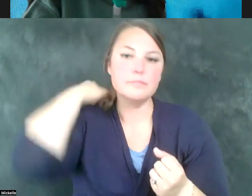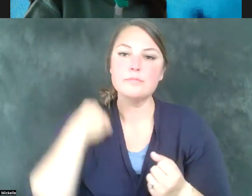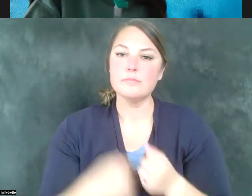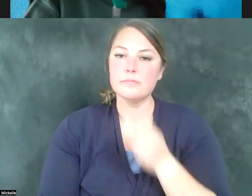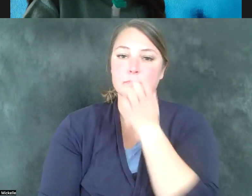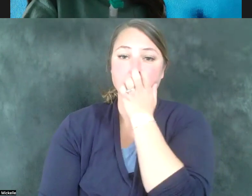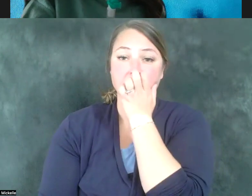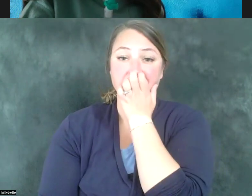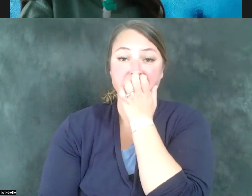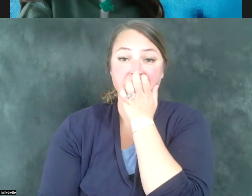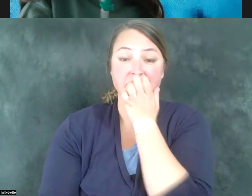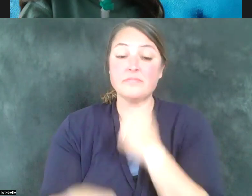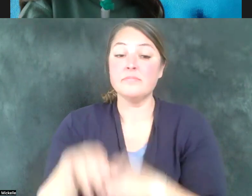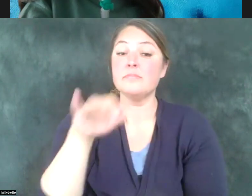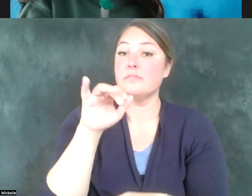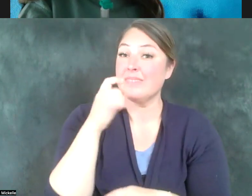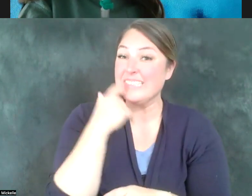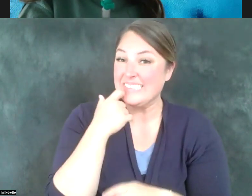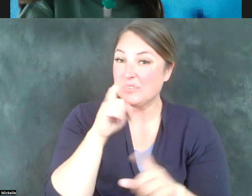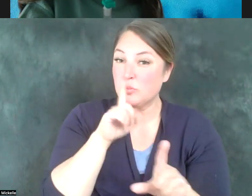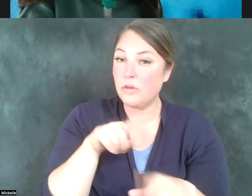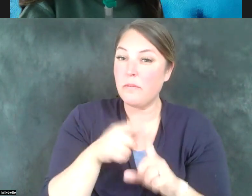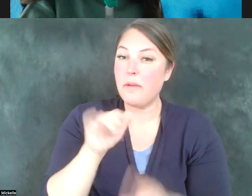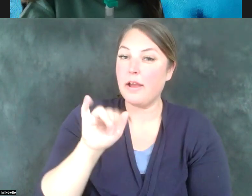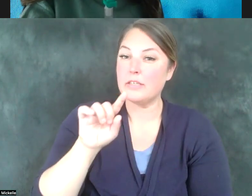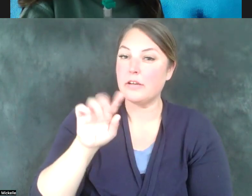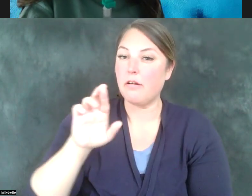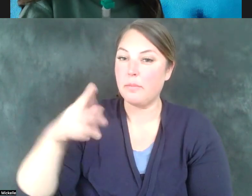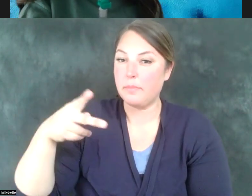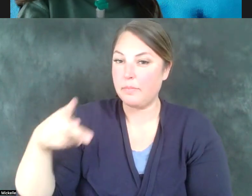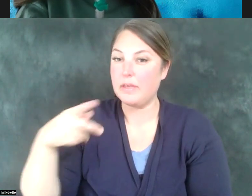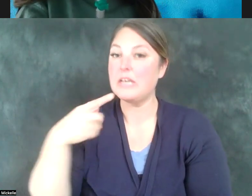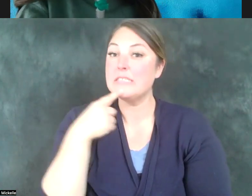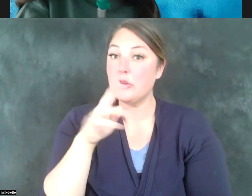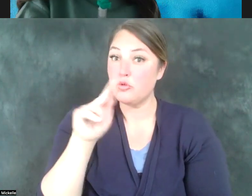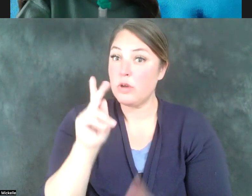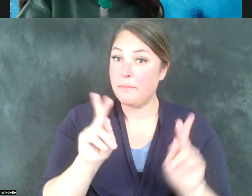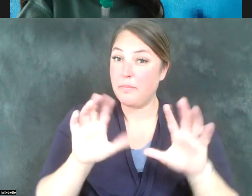the IDRPP shows that 61% of Utahns with intellectual and developmental